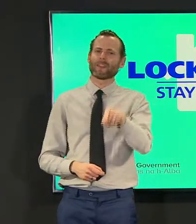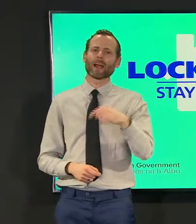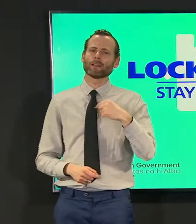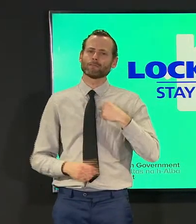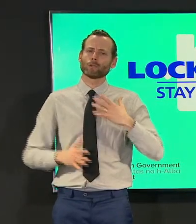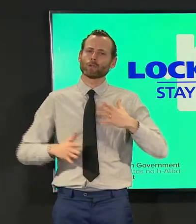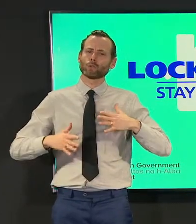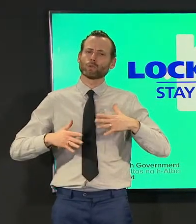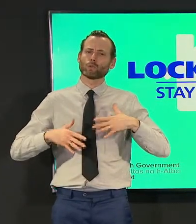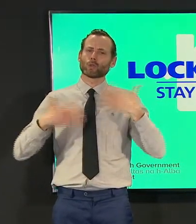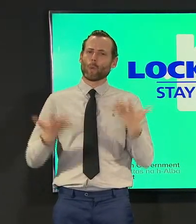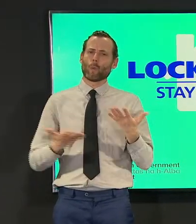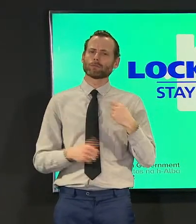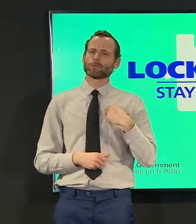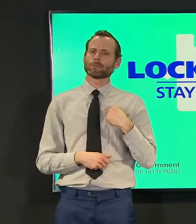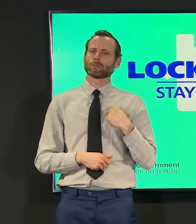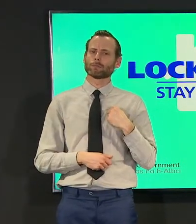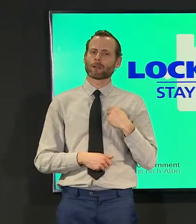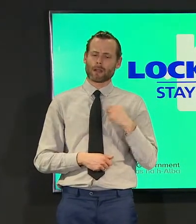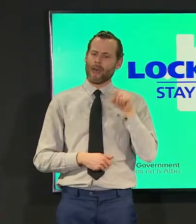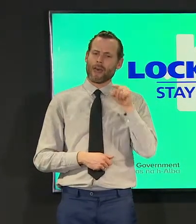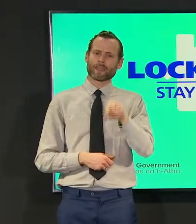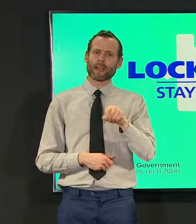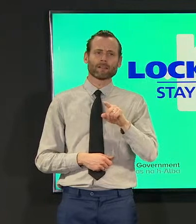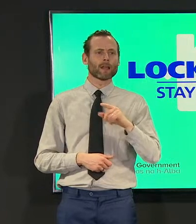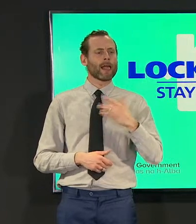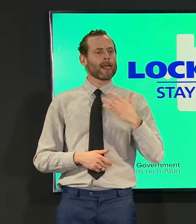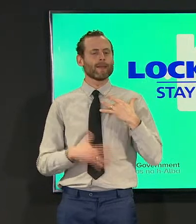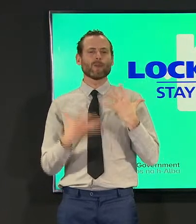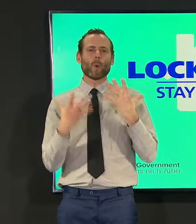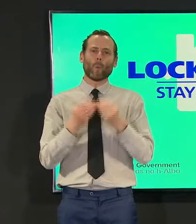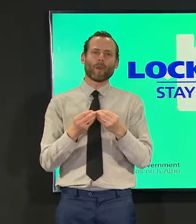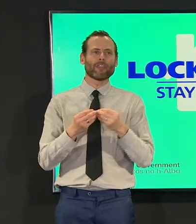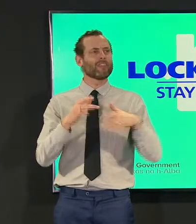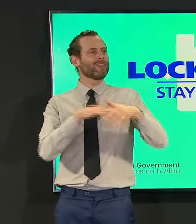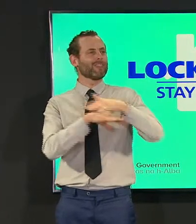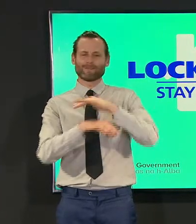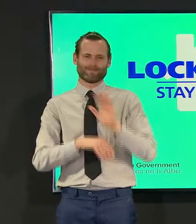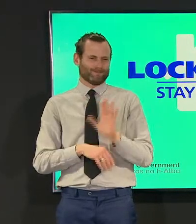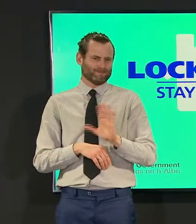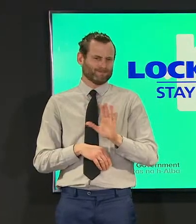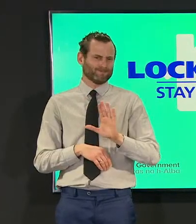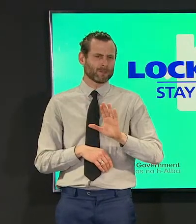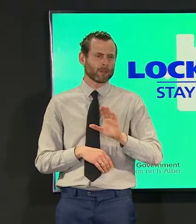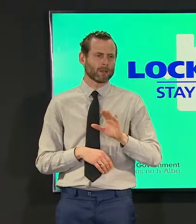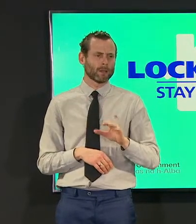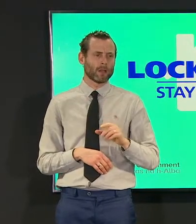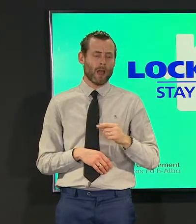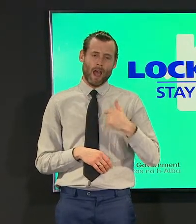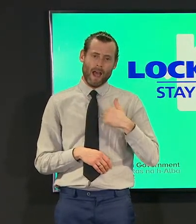what i'm comfortable with at all and i think the the goal of the of this government hasn't changed